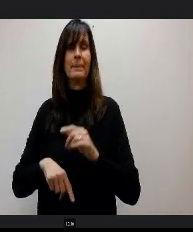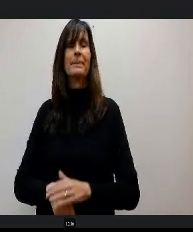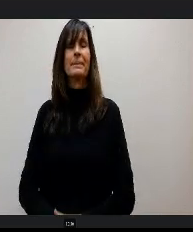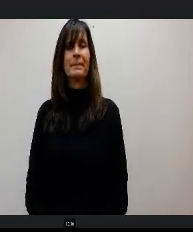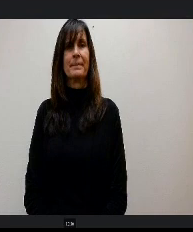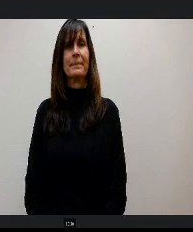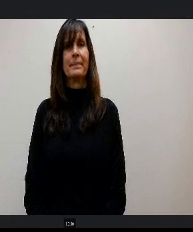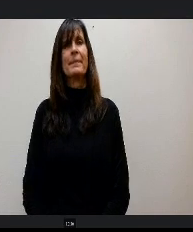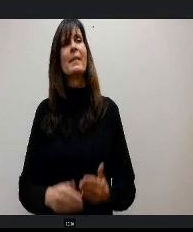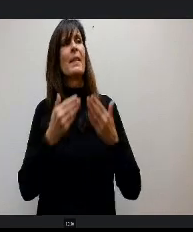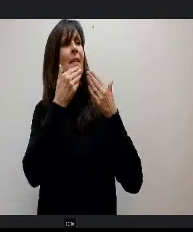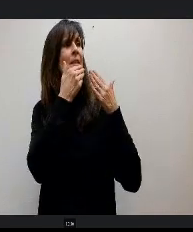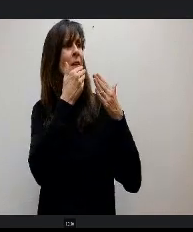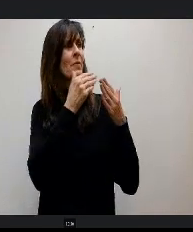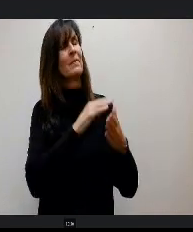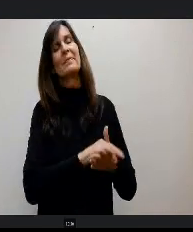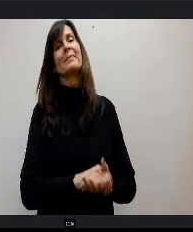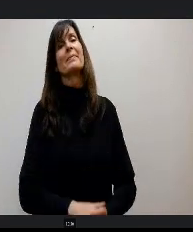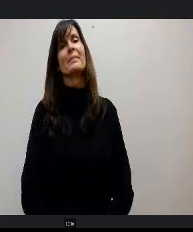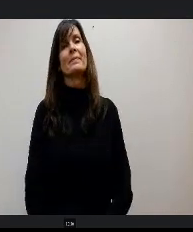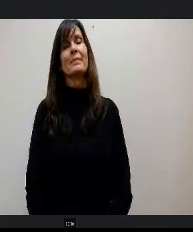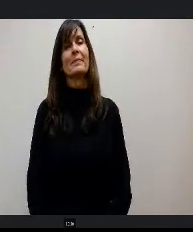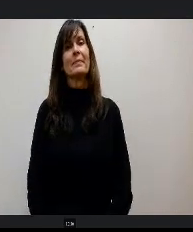Thank you very much. Any other comments from the